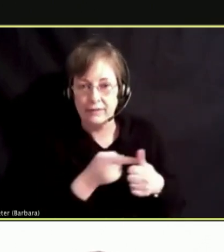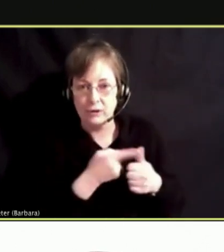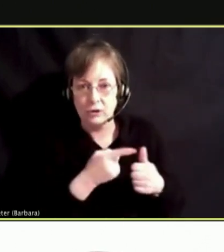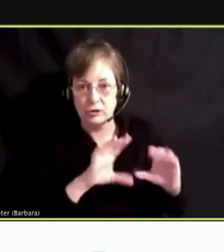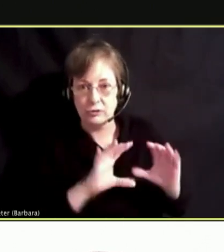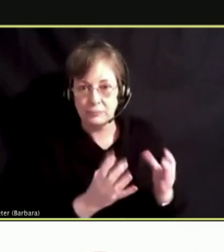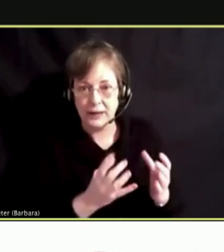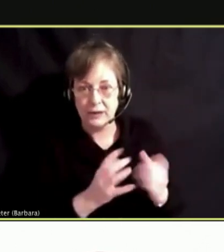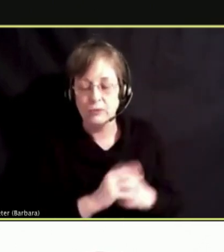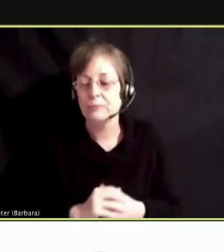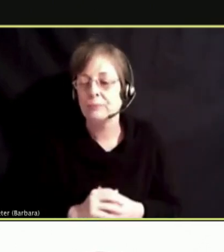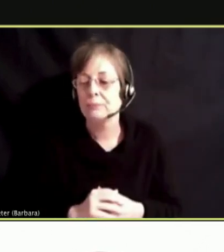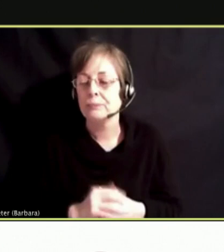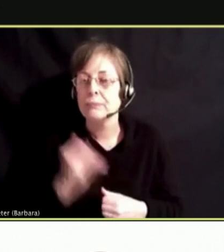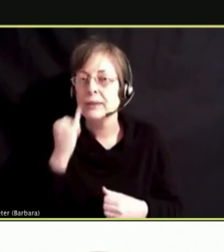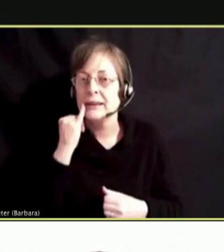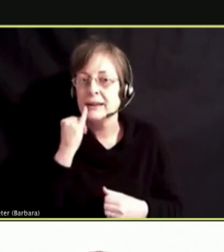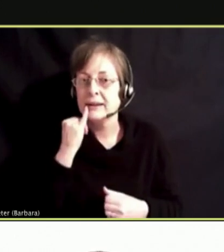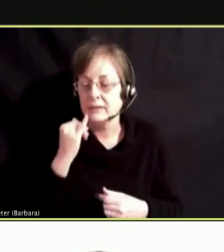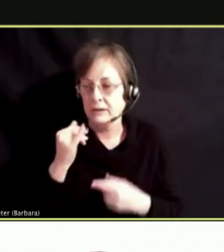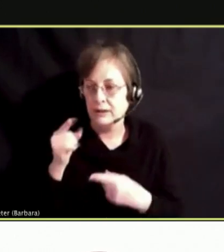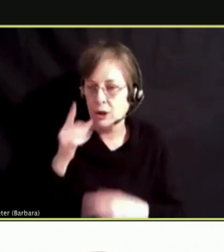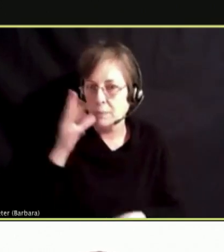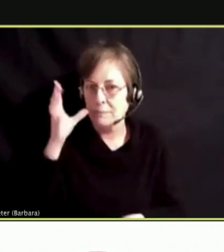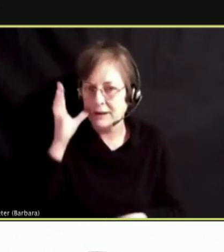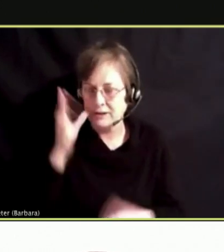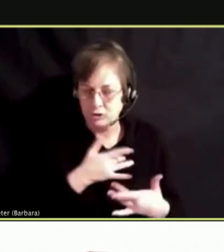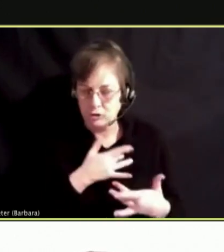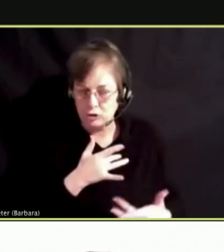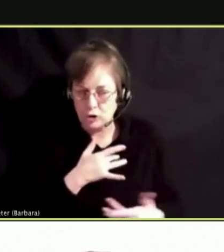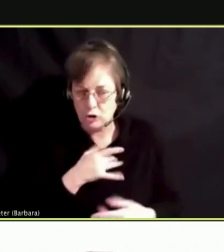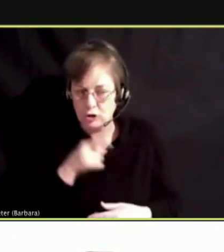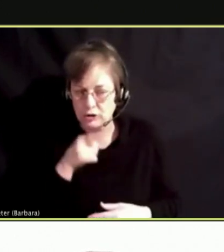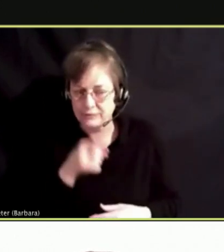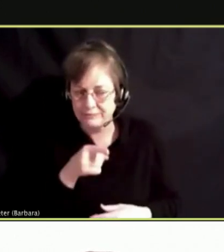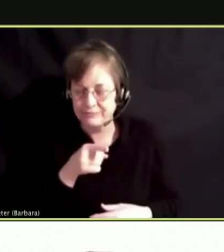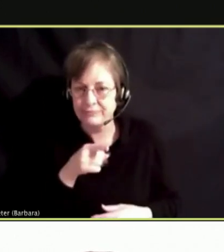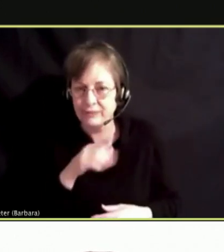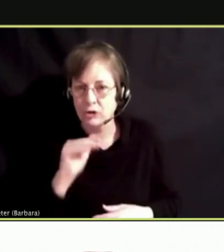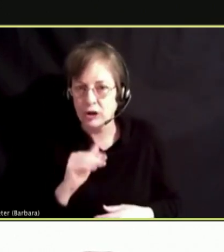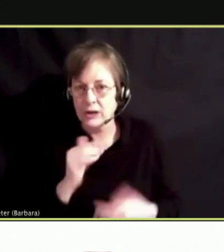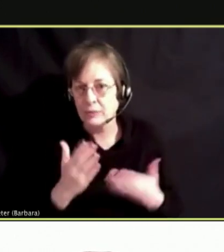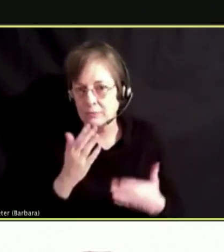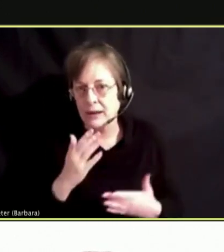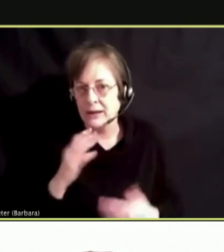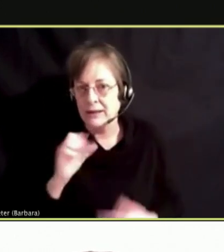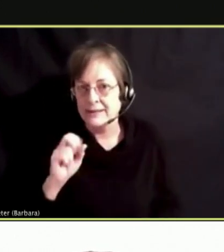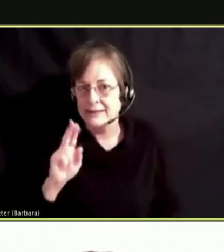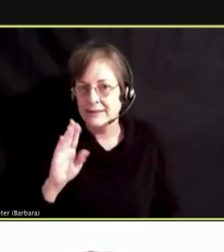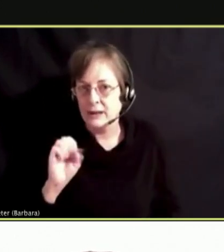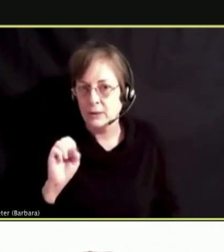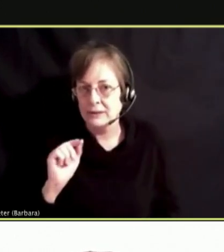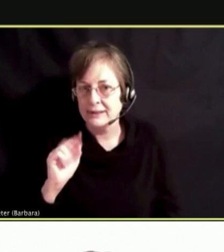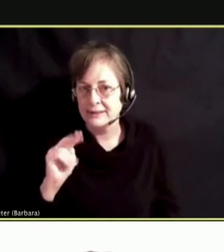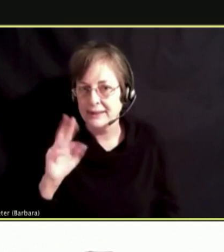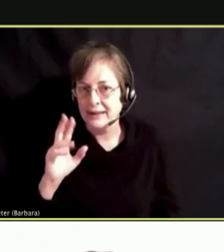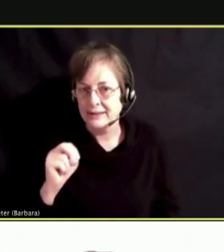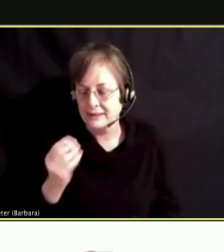LET'S SAY IF YOU HAVE A PARENT CONCERNED WITH THEIR CHILD MAY BE EXPERIENCING SUBSTANCE USE OR OTHER MENTAL HEALTH SYMPTOMS.